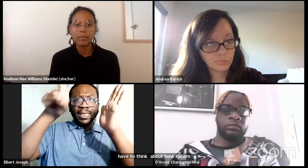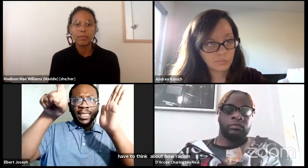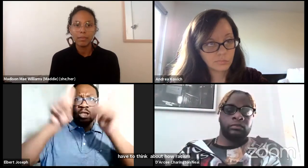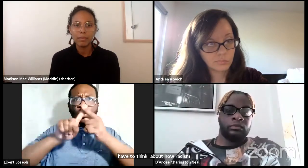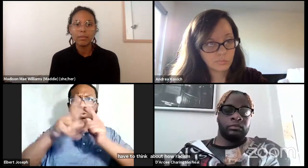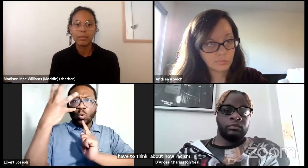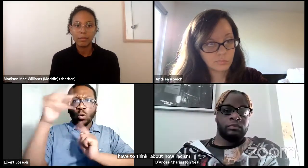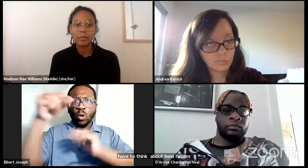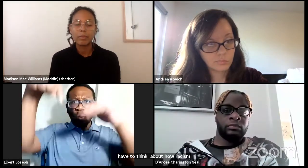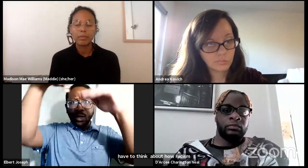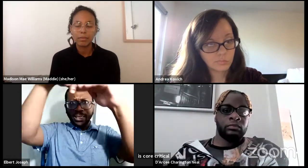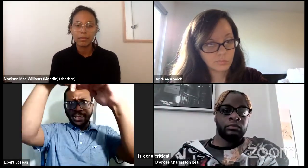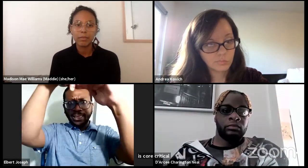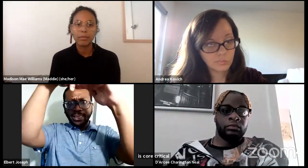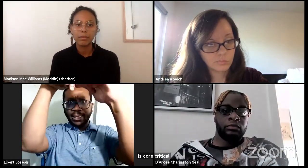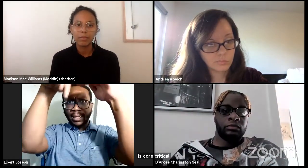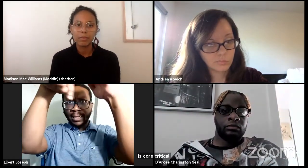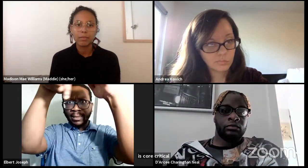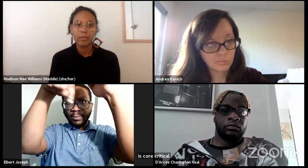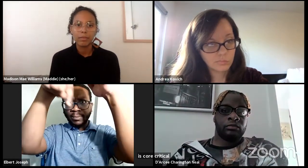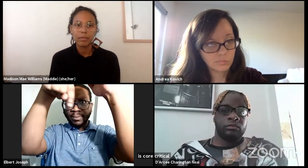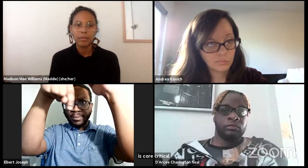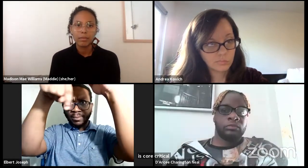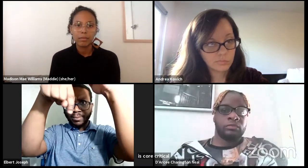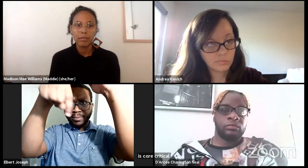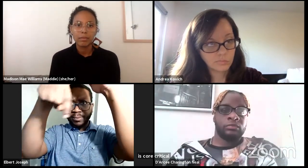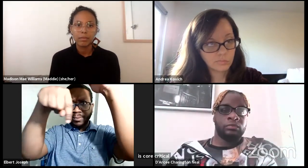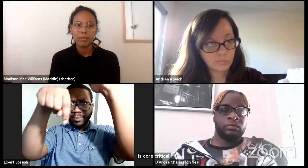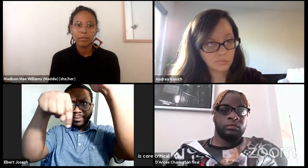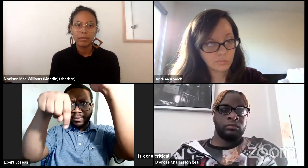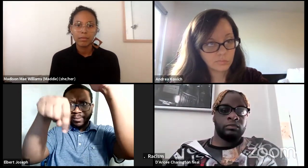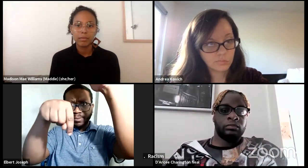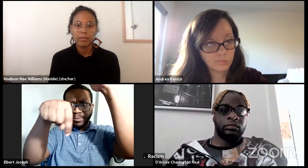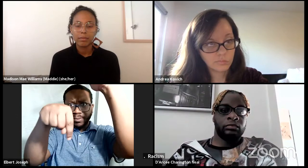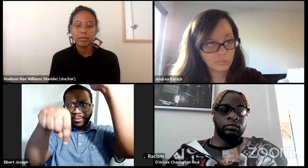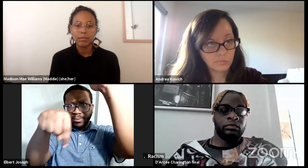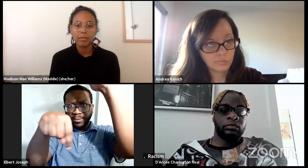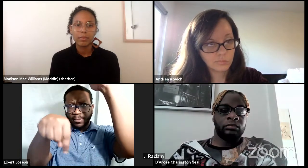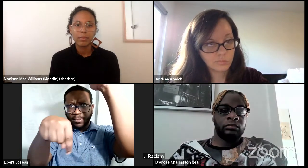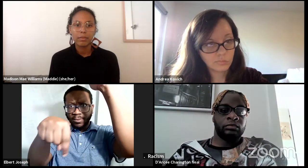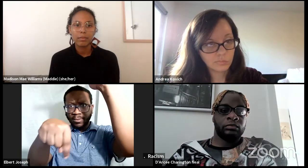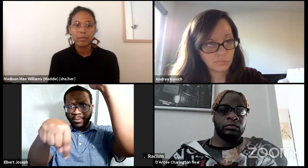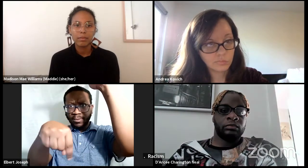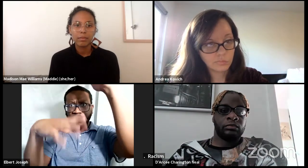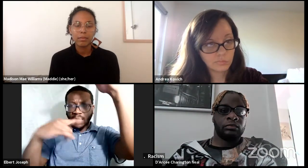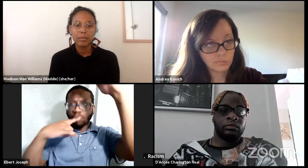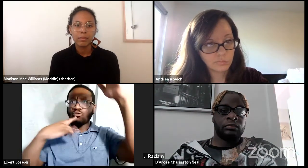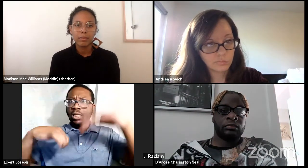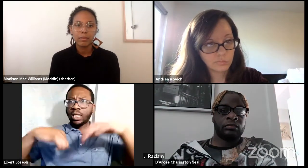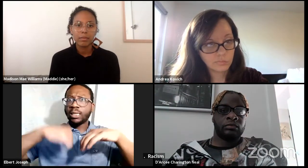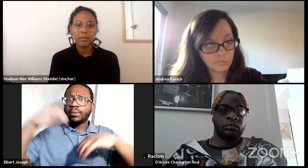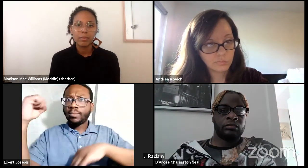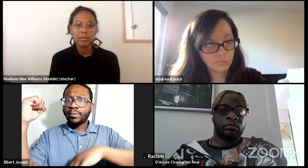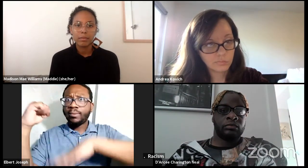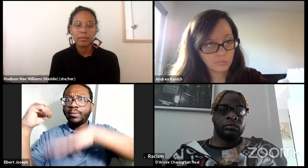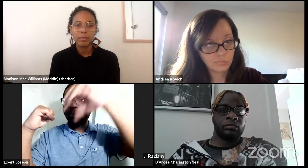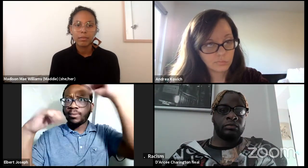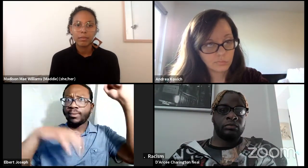Racism is prevalent, racism is out there it is something that is at the depth of the iceberg. It's real.